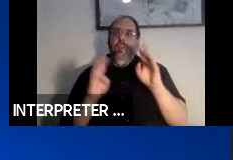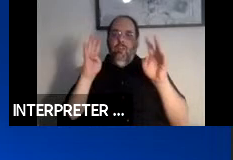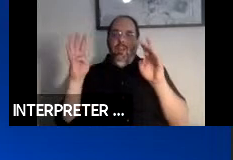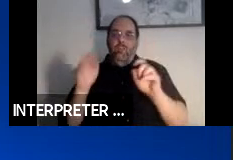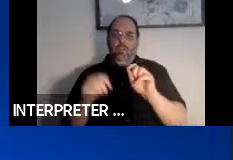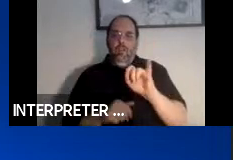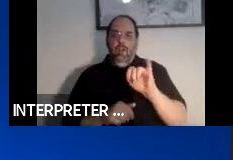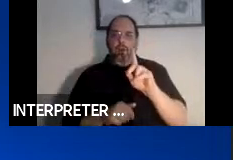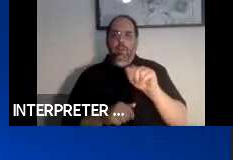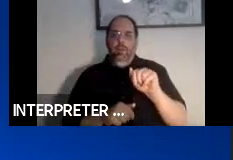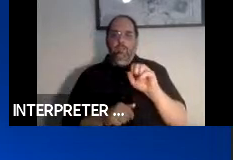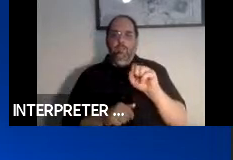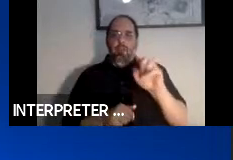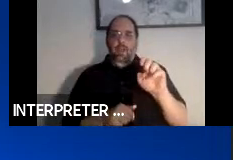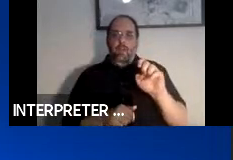and with that I would like to turn it over to Karen Tamley.